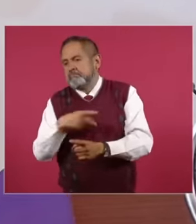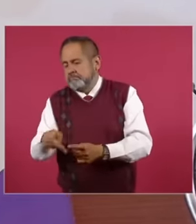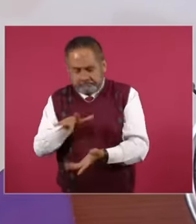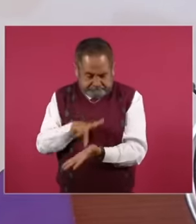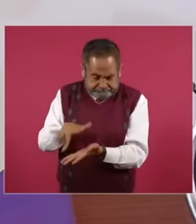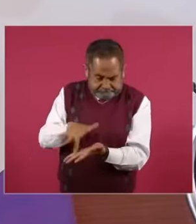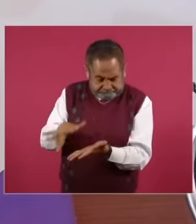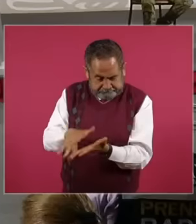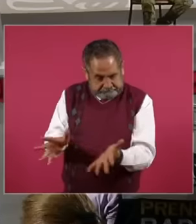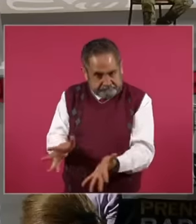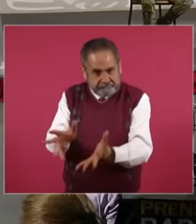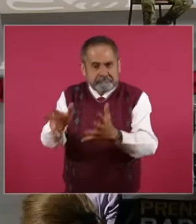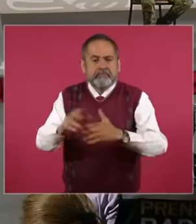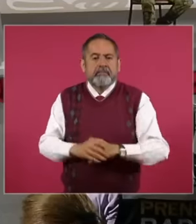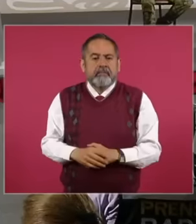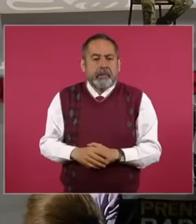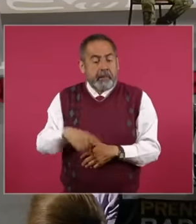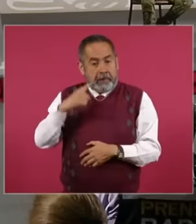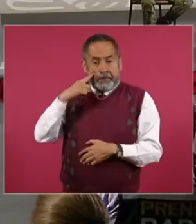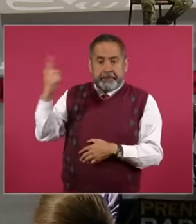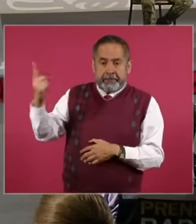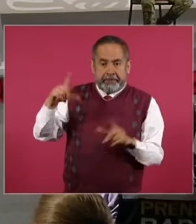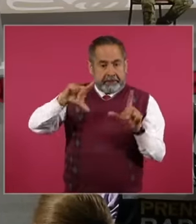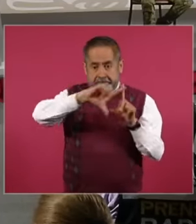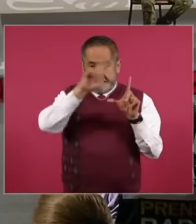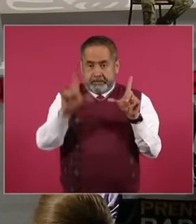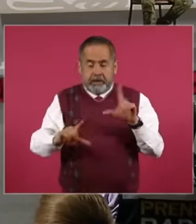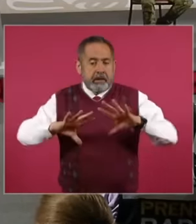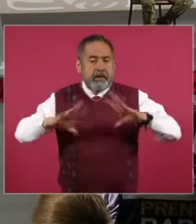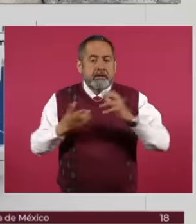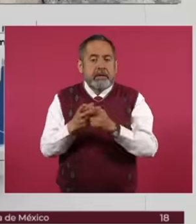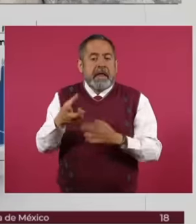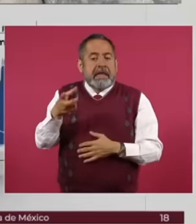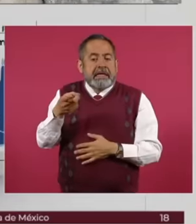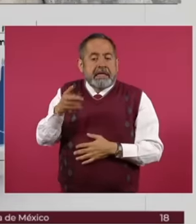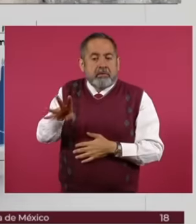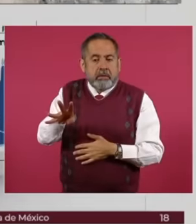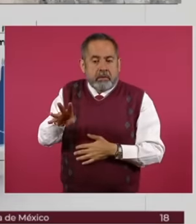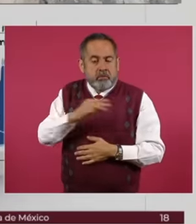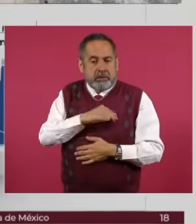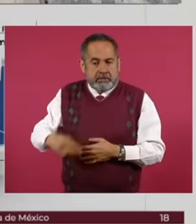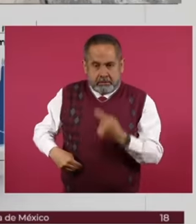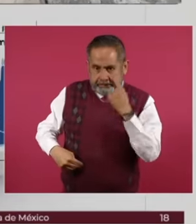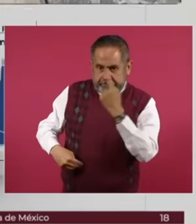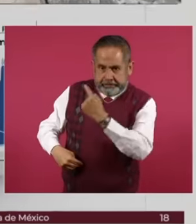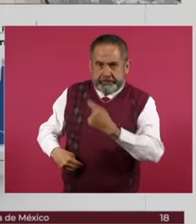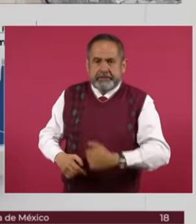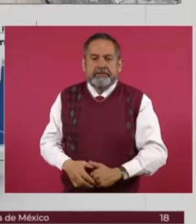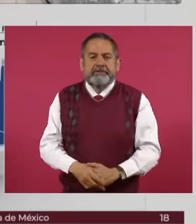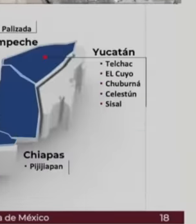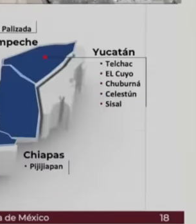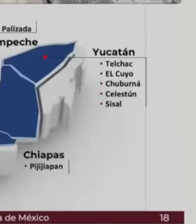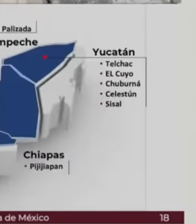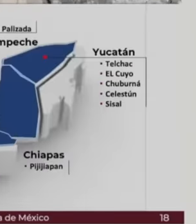this map on this map the 39 municipalities of the 16 states along length and breadth of our Republic